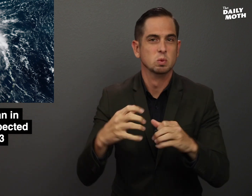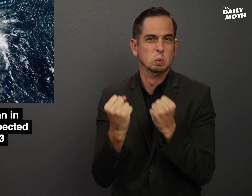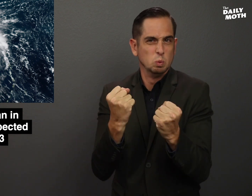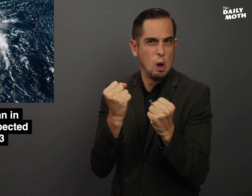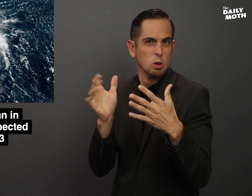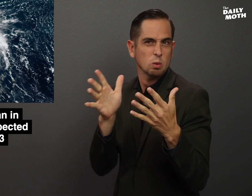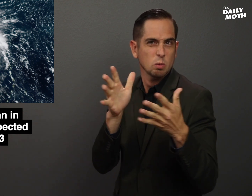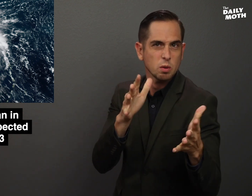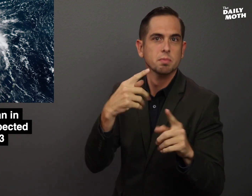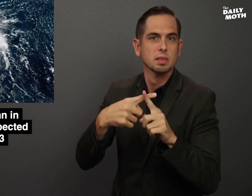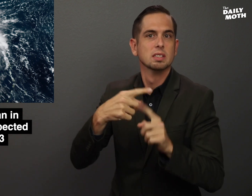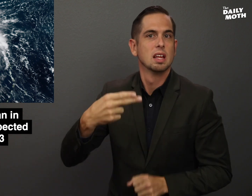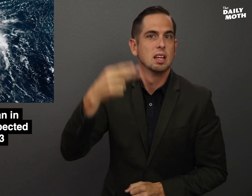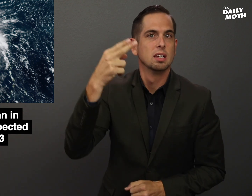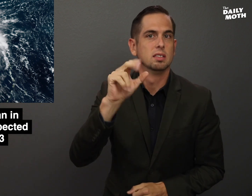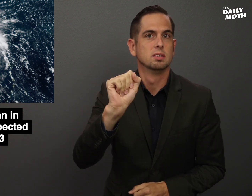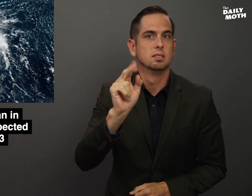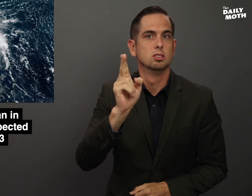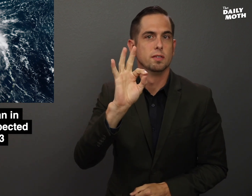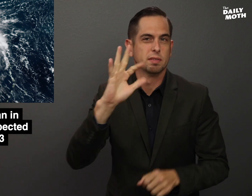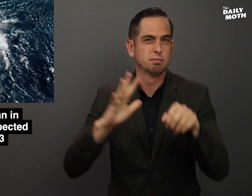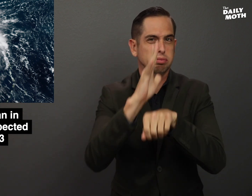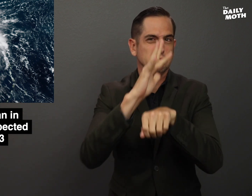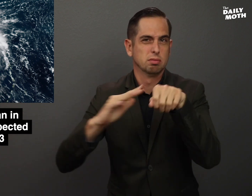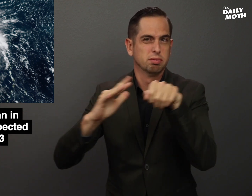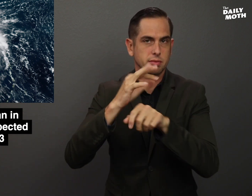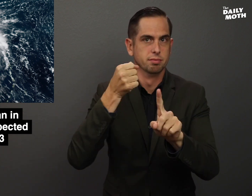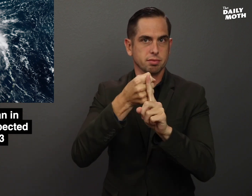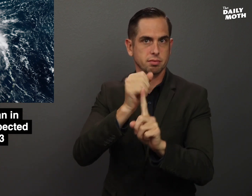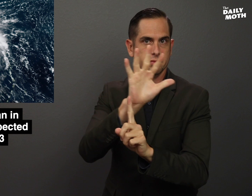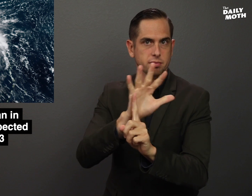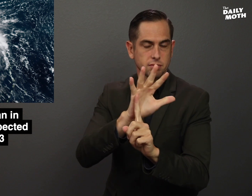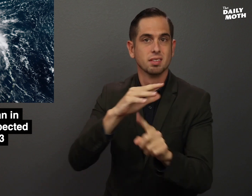strong winds, and high surf.